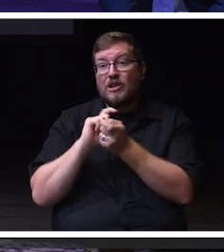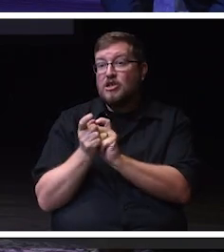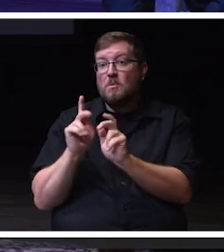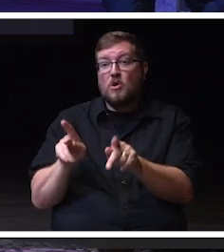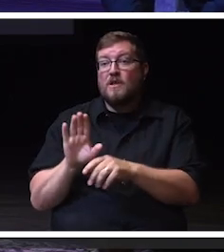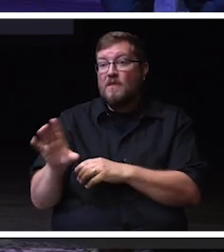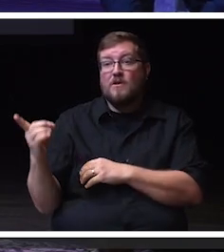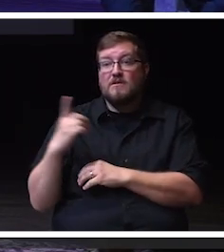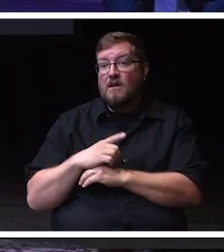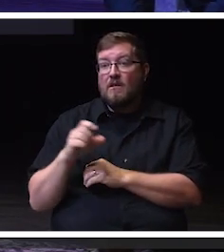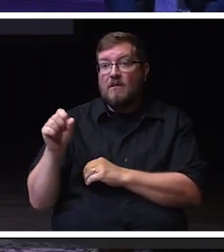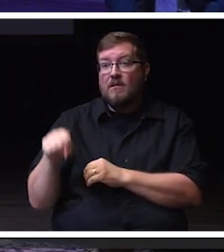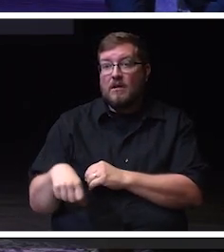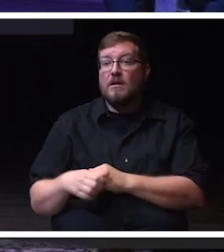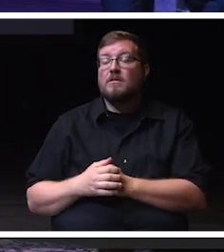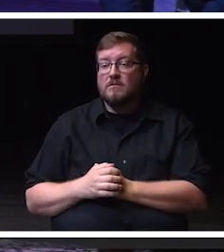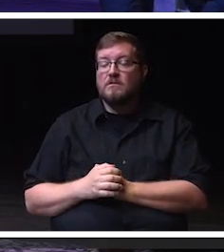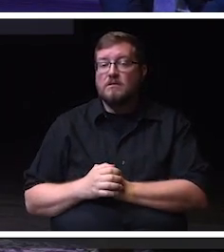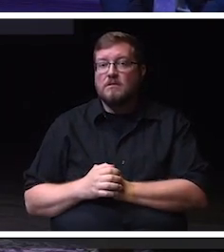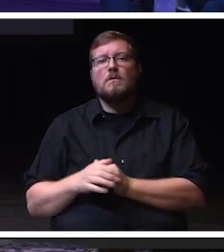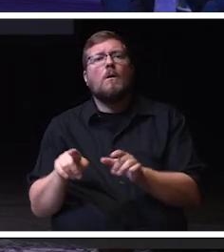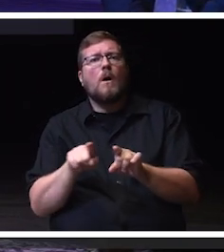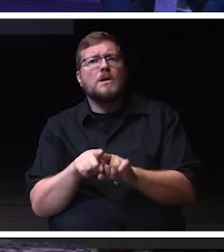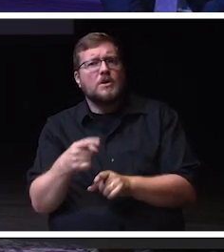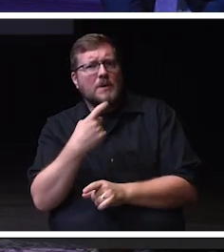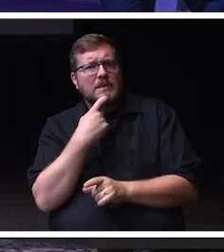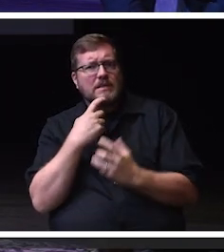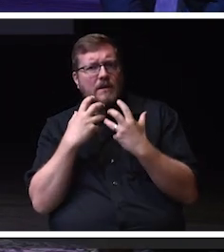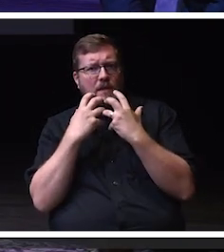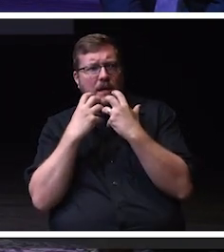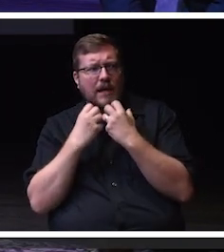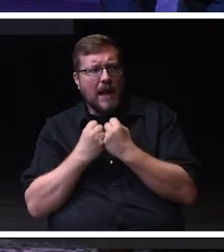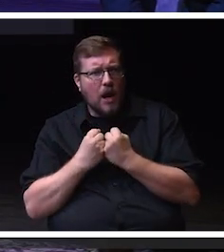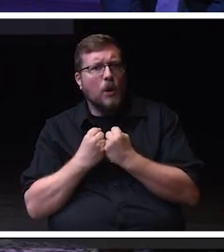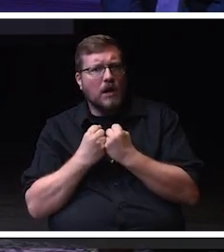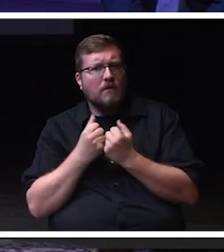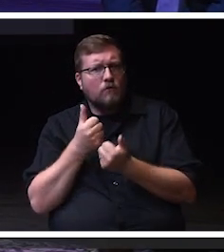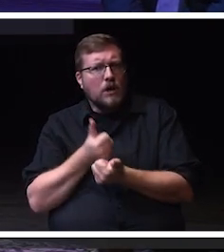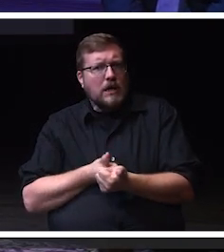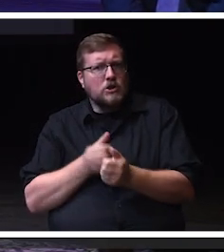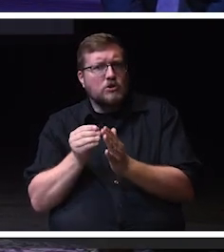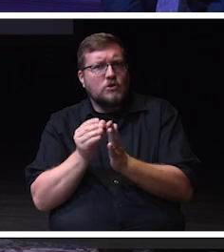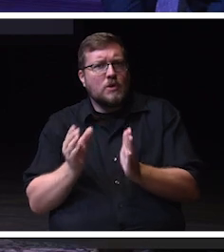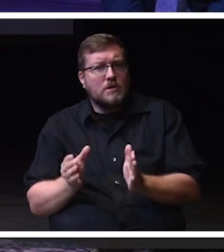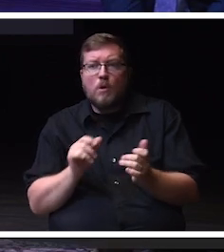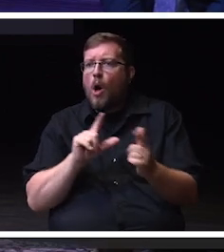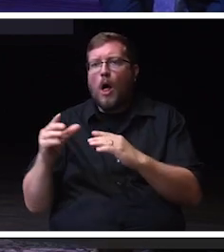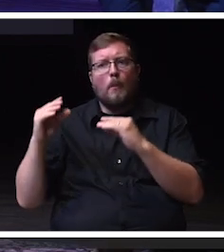also just say like caring, you know, care for your students. And all my professors have cared for me.